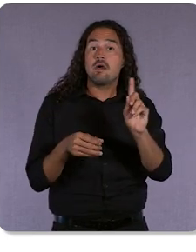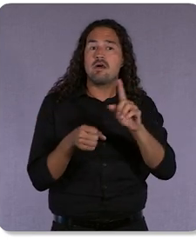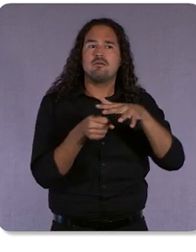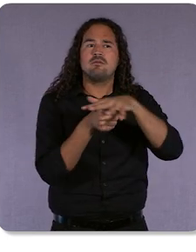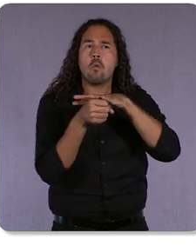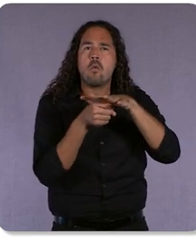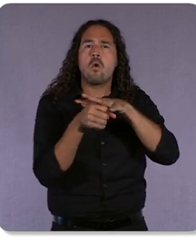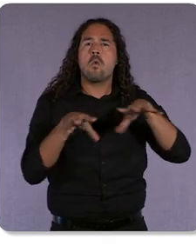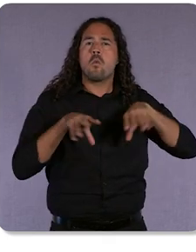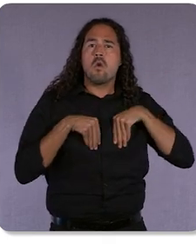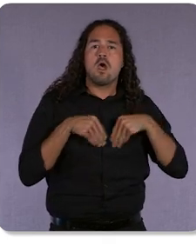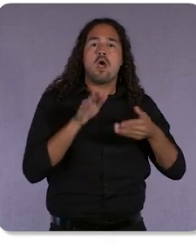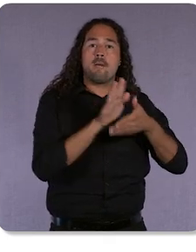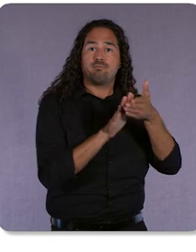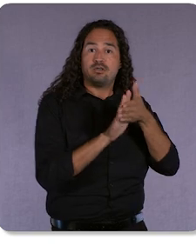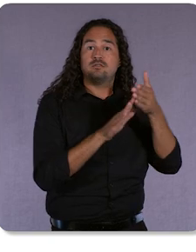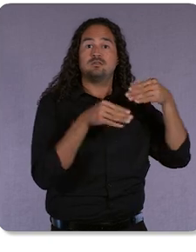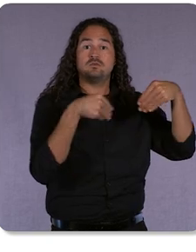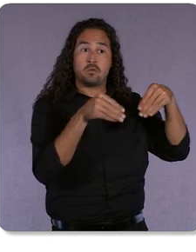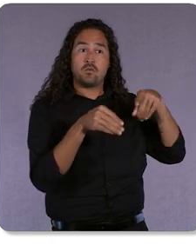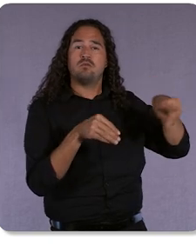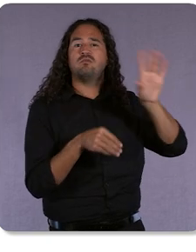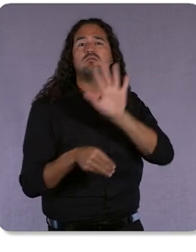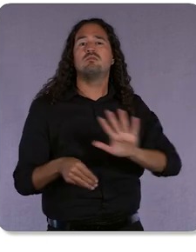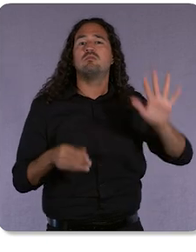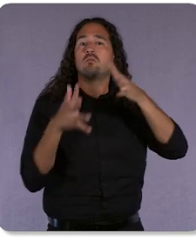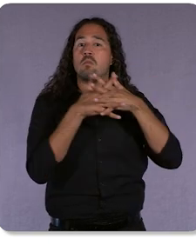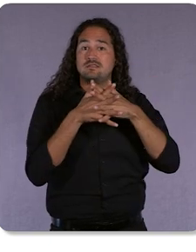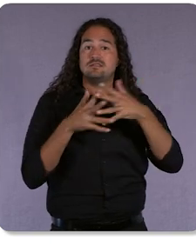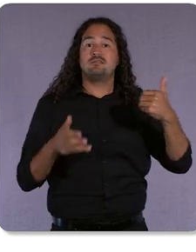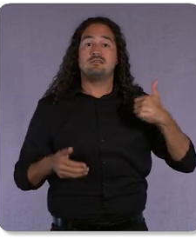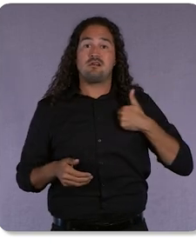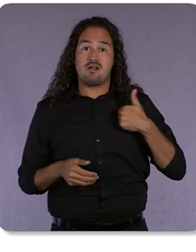both in the US, Canada and over 75 countries worldwide.